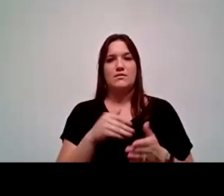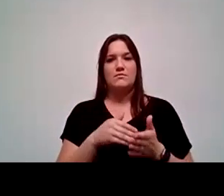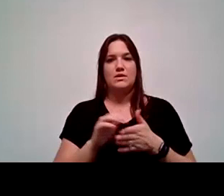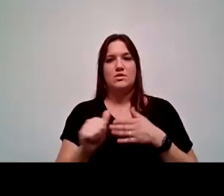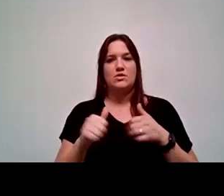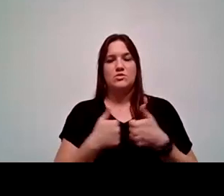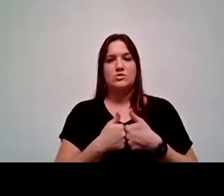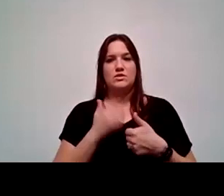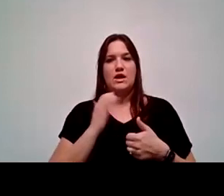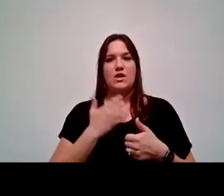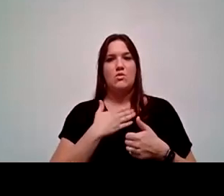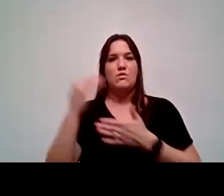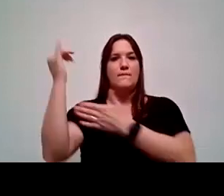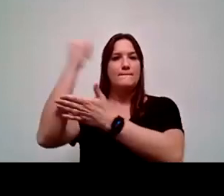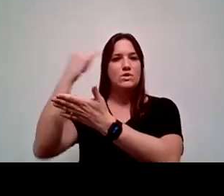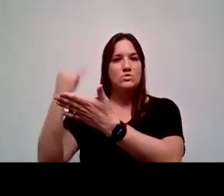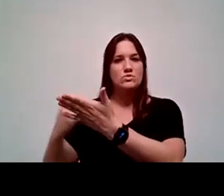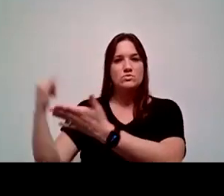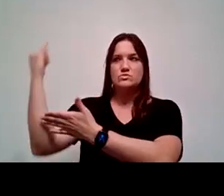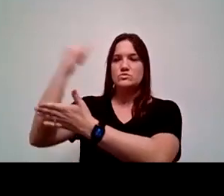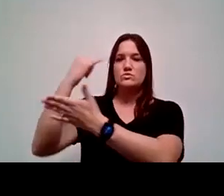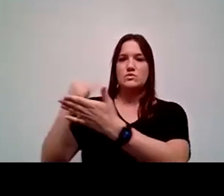are murals, and we just actually closed that out